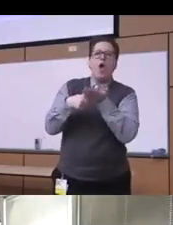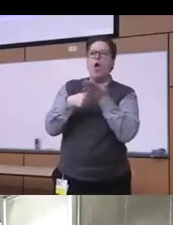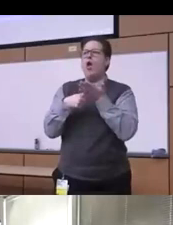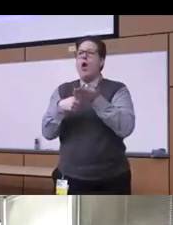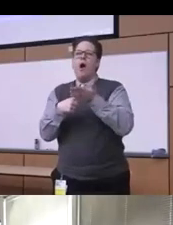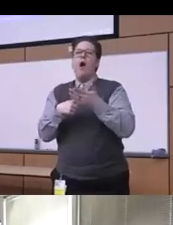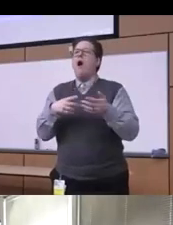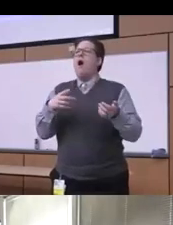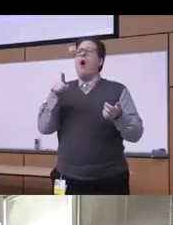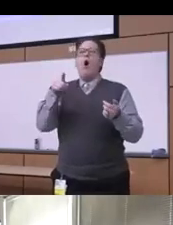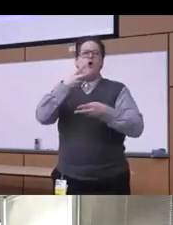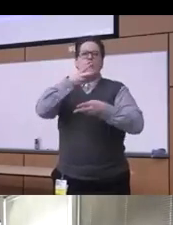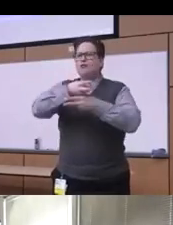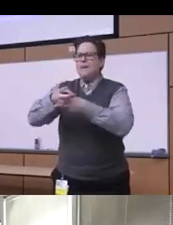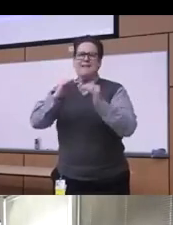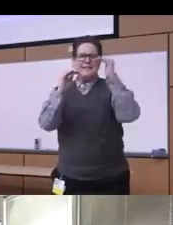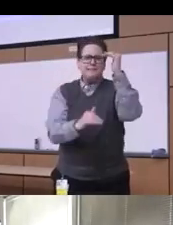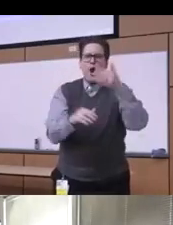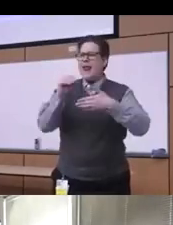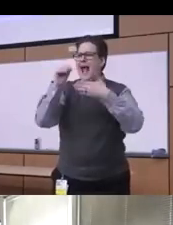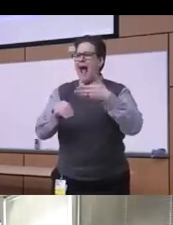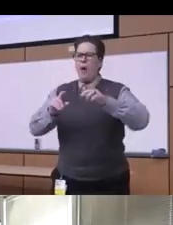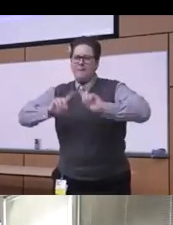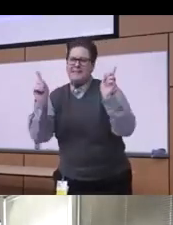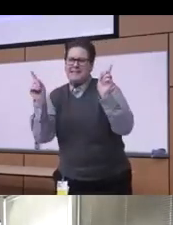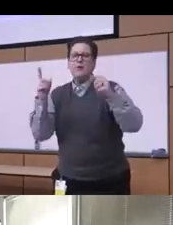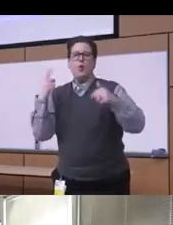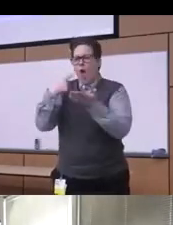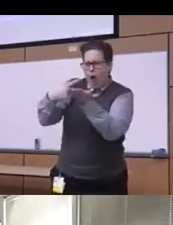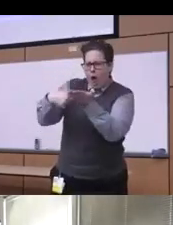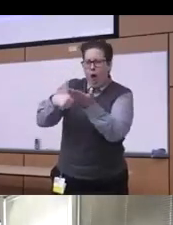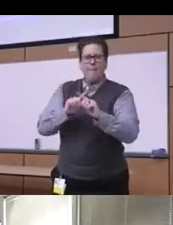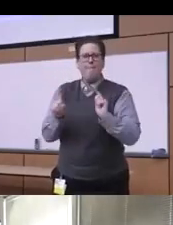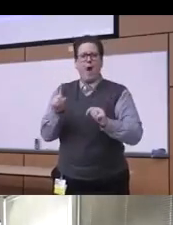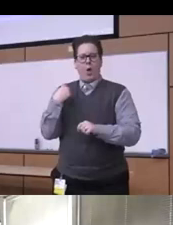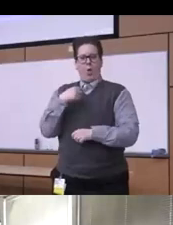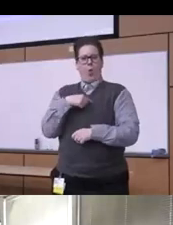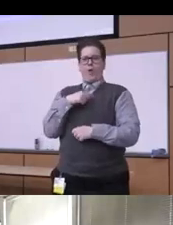and treatments and outcomes without really kind of in a sense uh seeing the importance